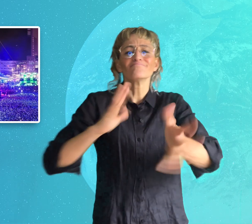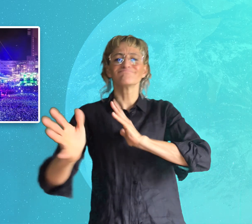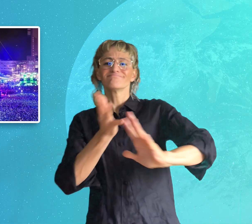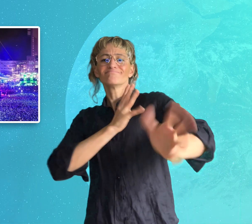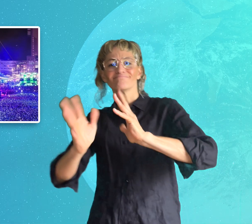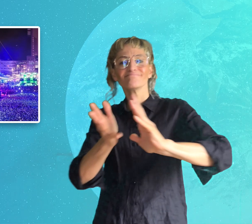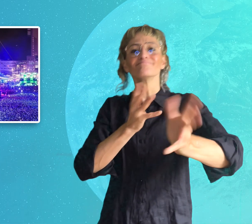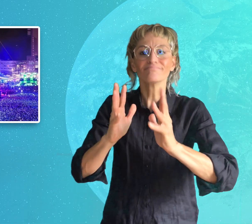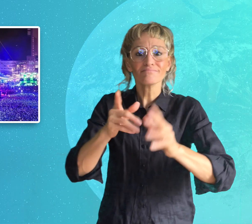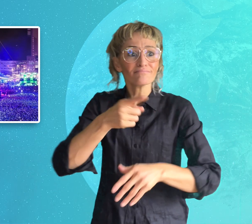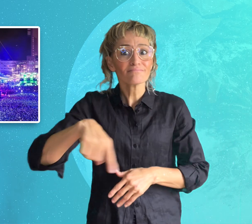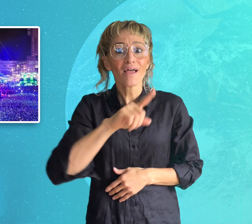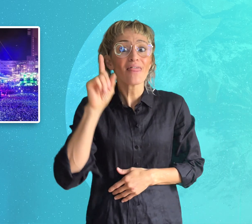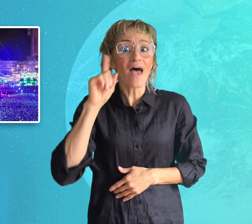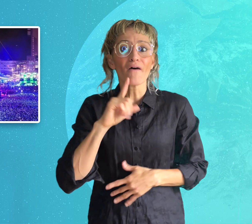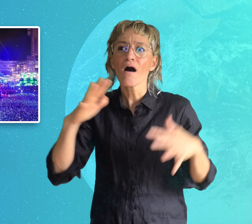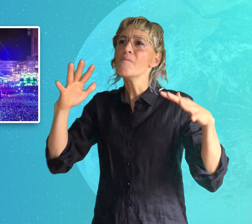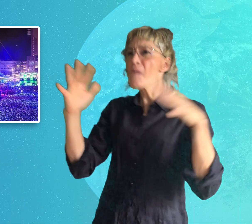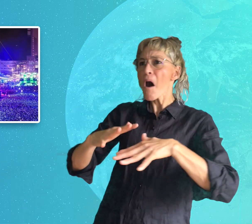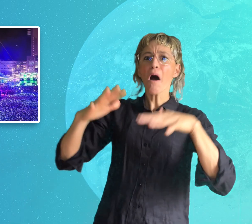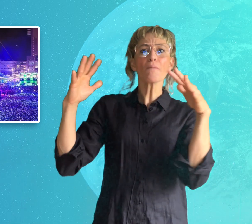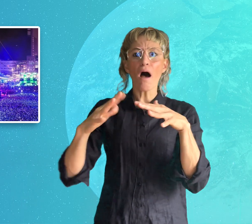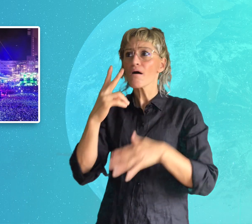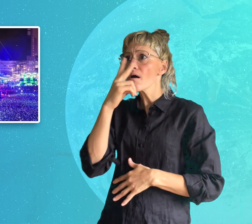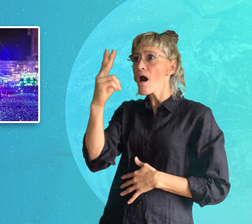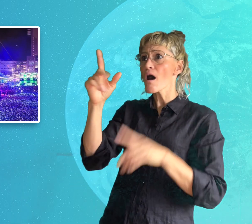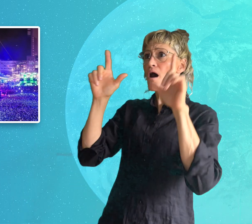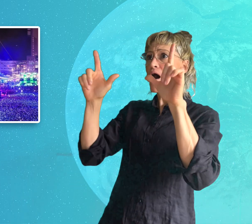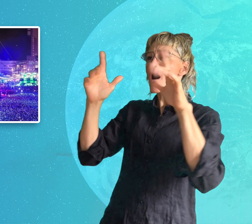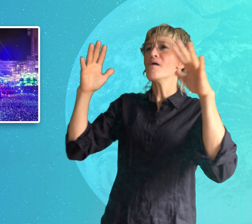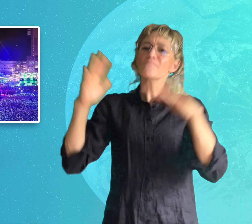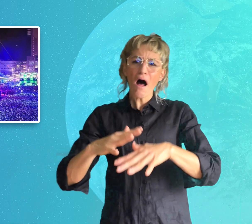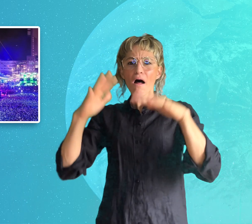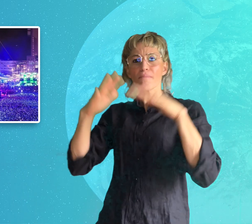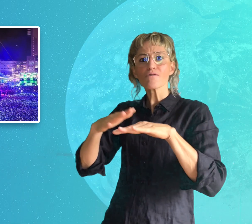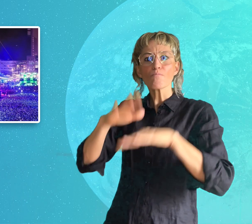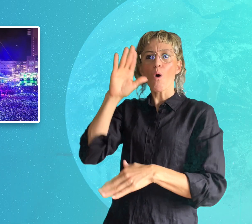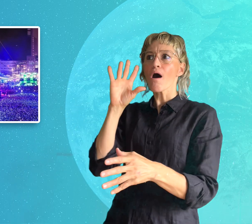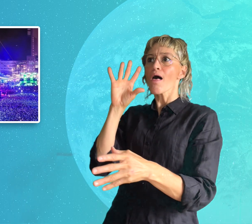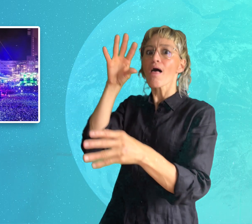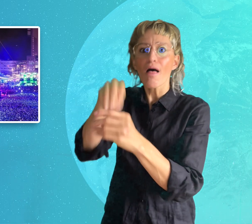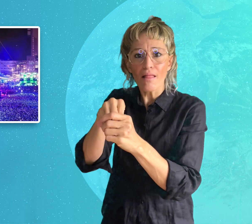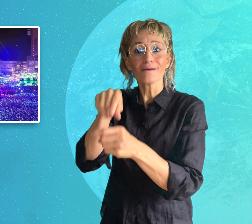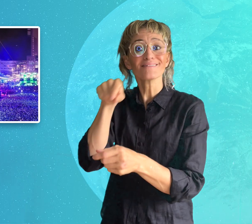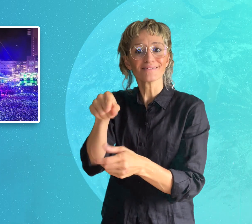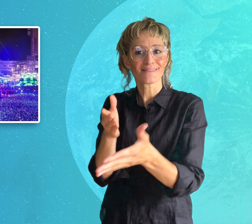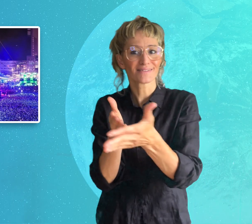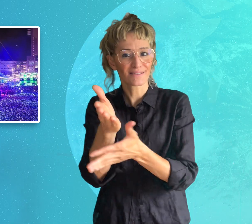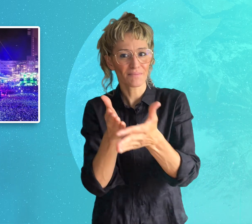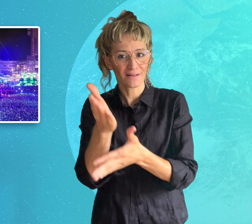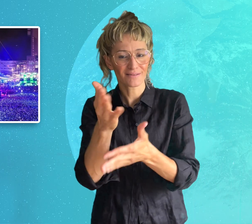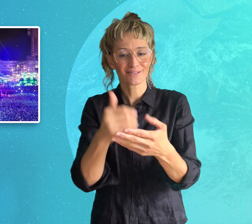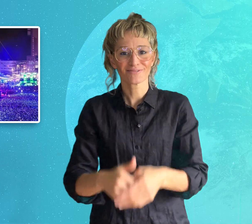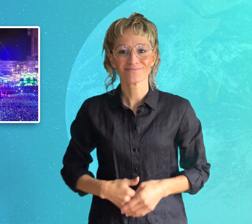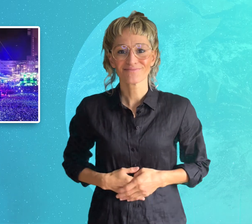more engaging and accessible for those who are Deaf.